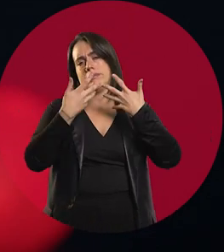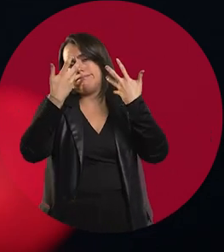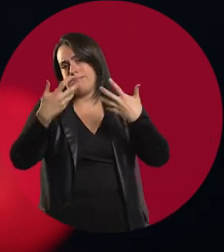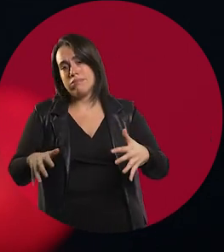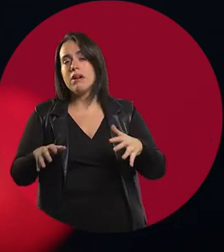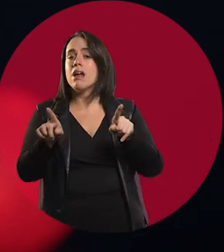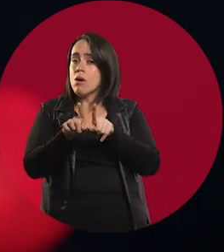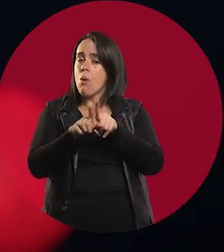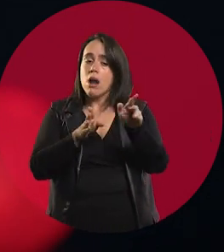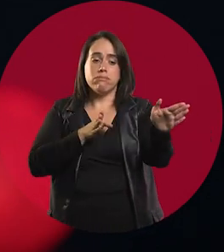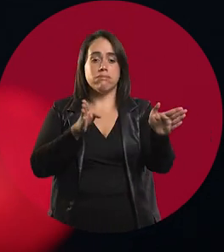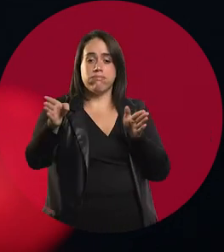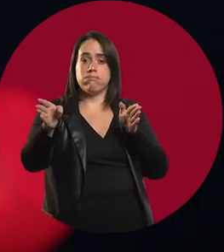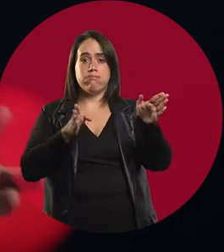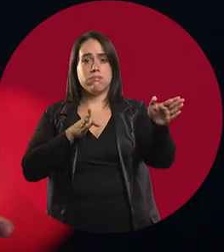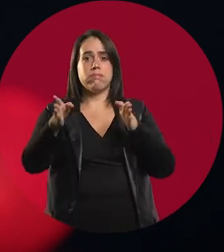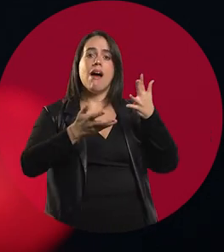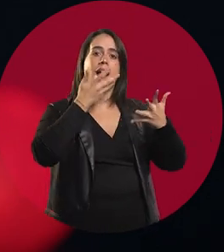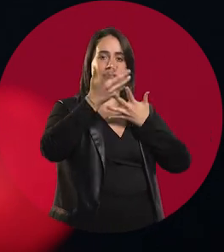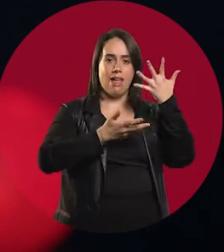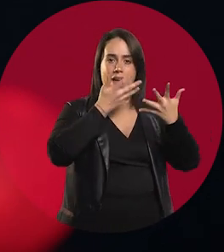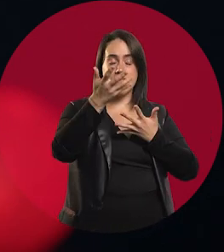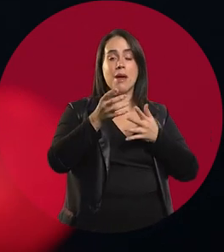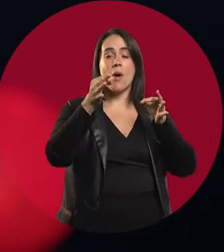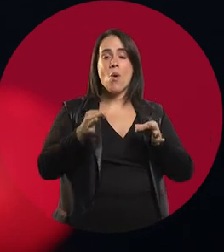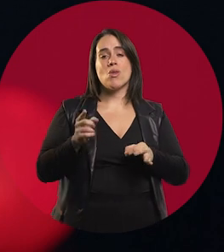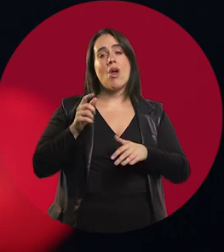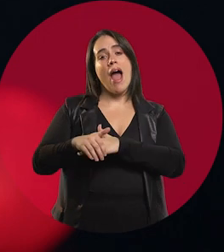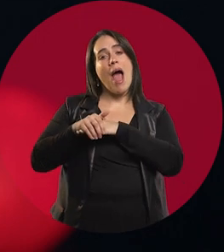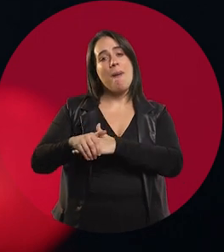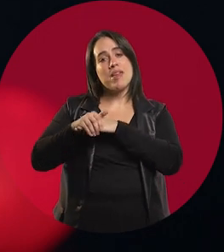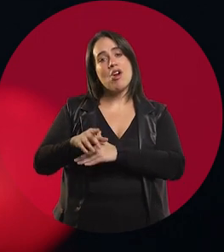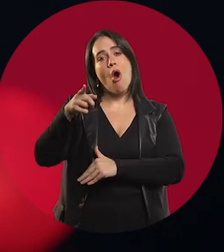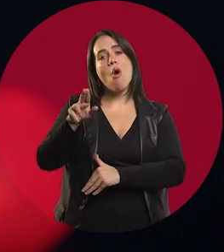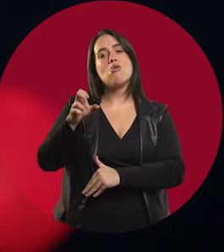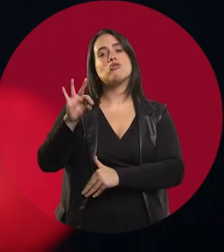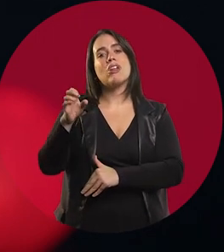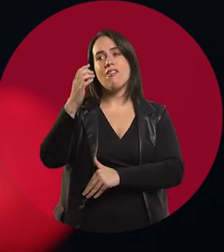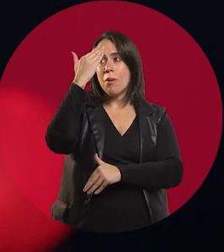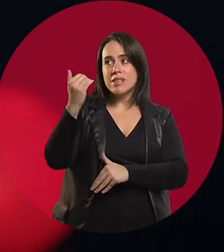and I kept singing. I had already joined... Gustavo had invited me to play in Los Estómagos.